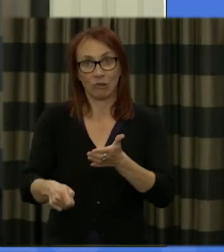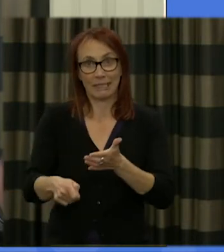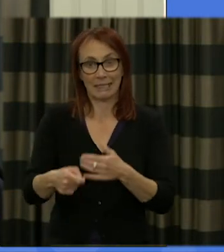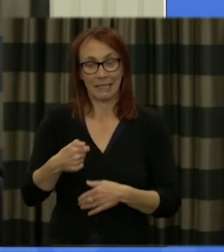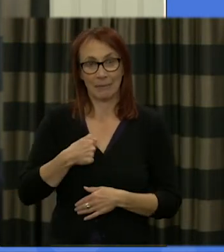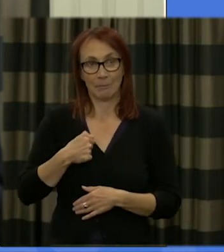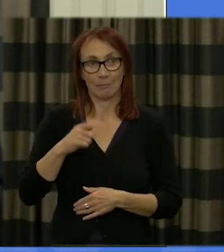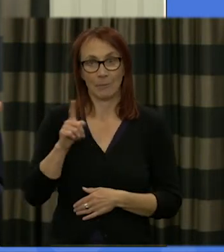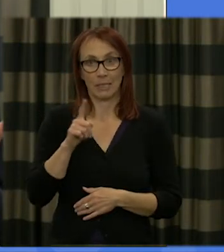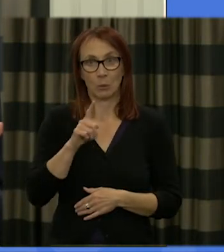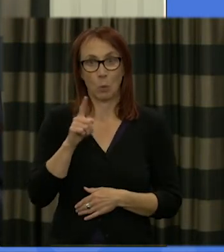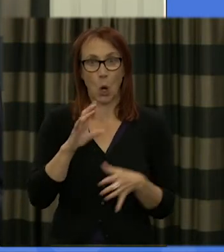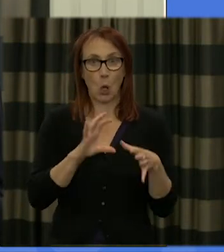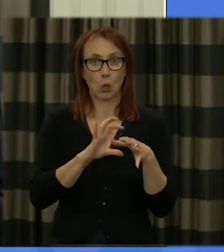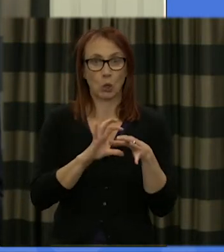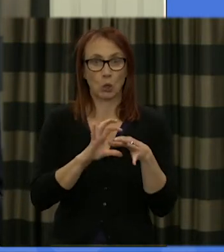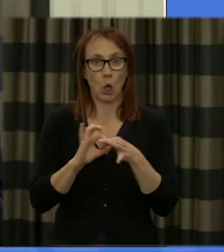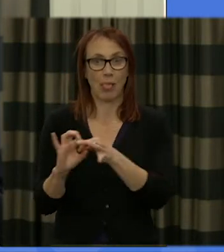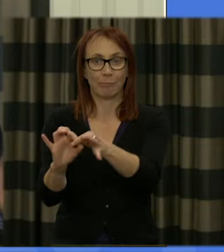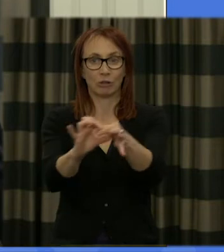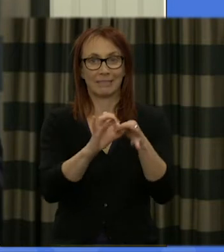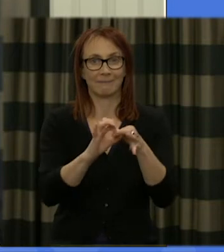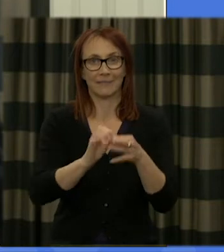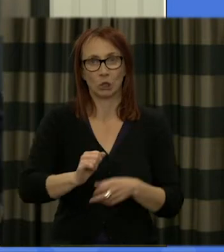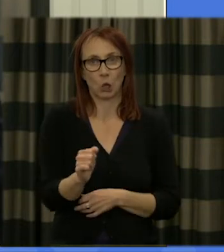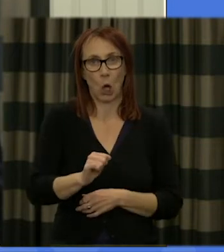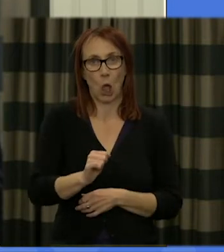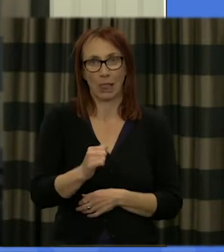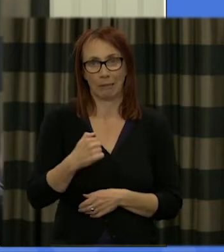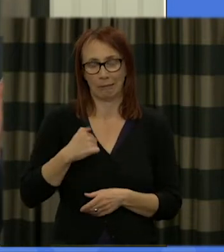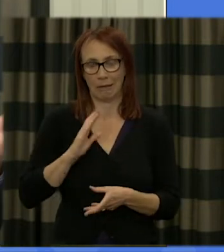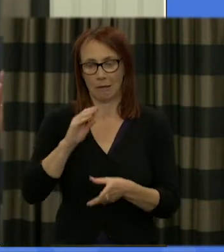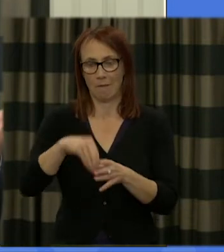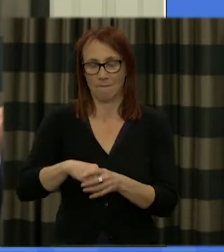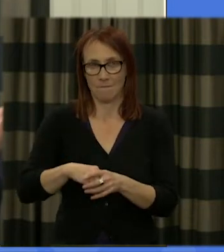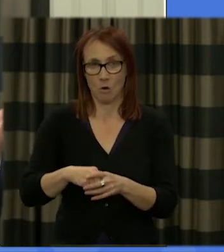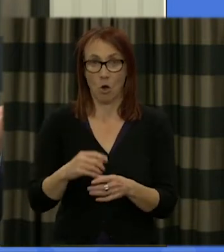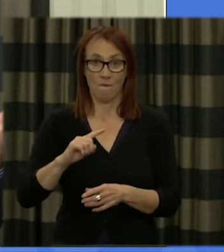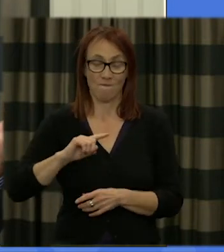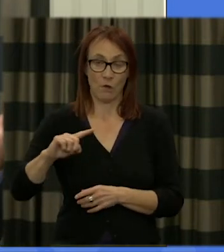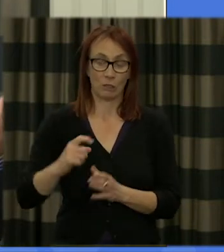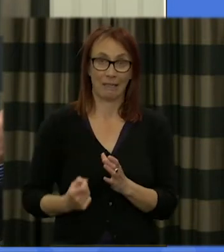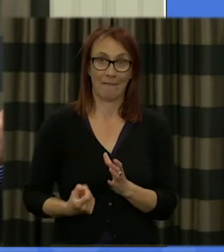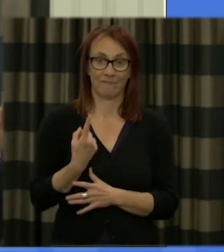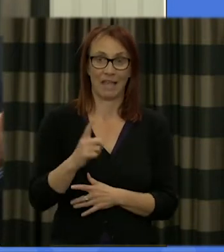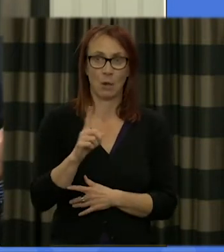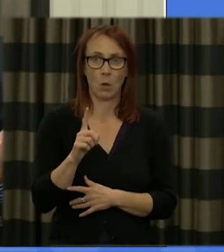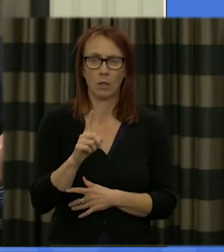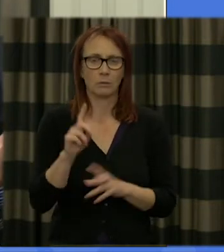what was called collaborative Scotland something we set up and we held events and you know our first event event was what kind of Scotland do you want to see